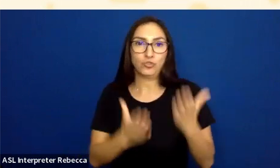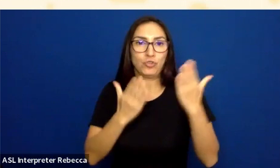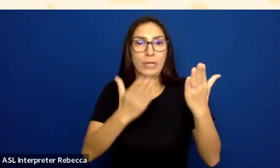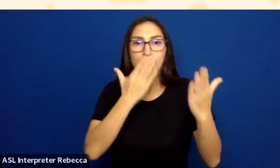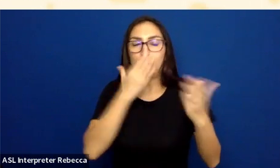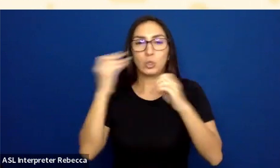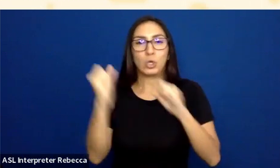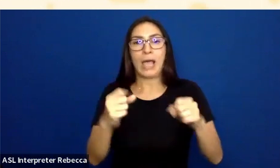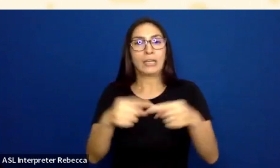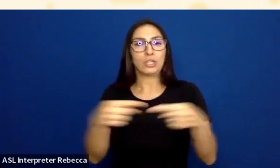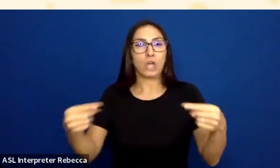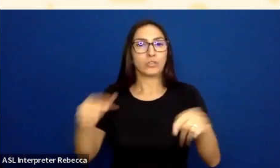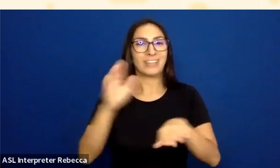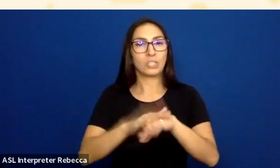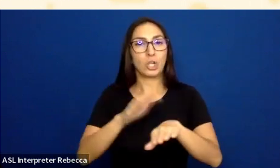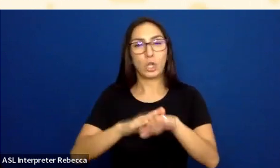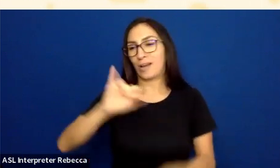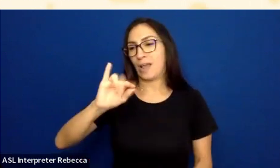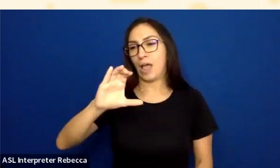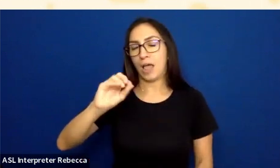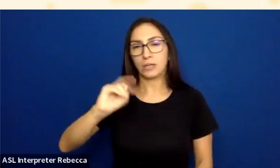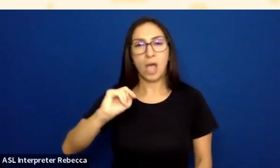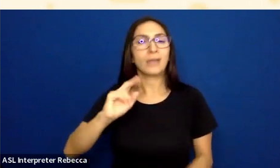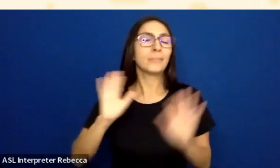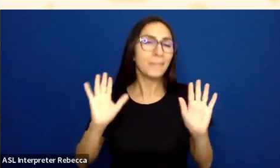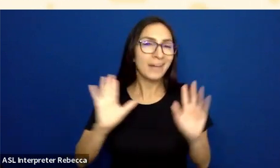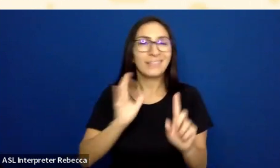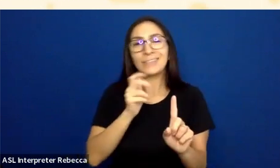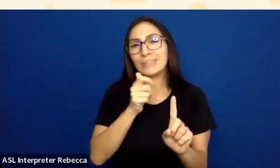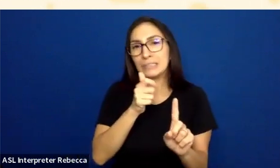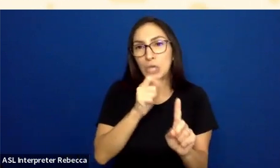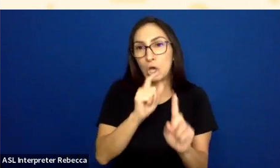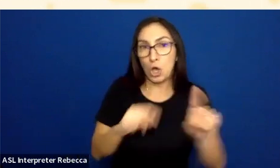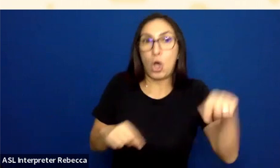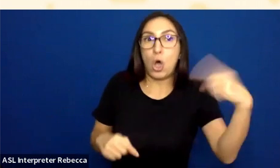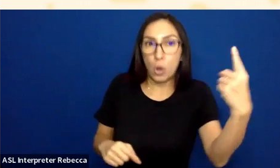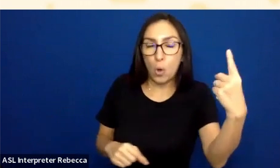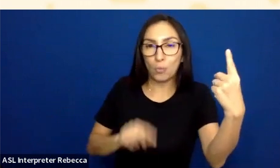but on its own, that would not be required.